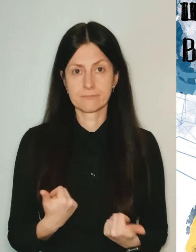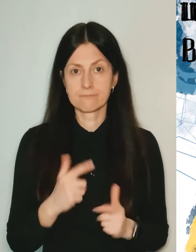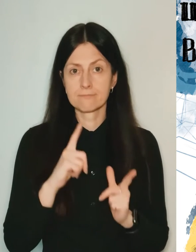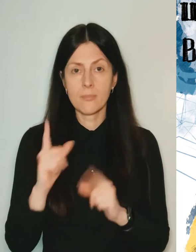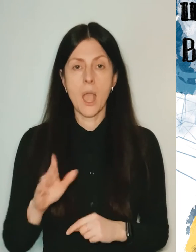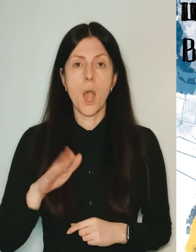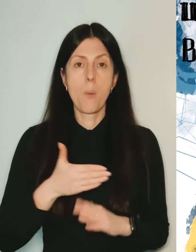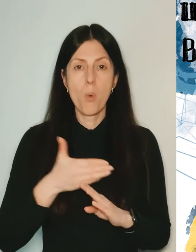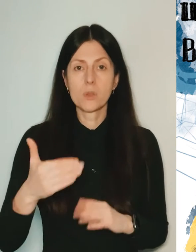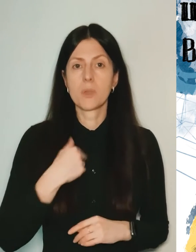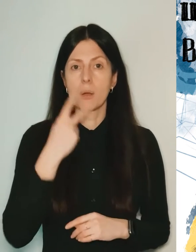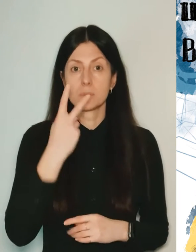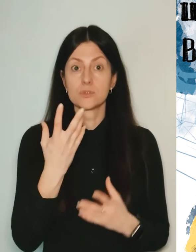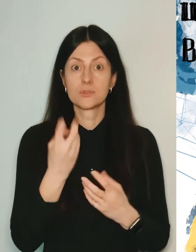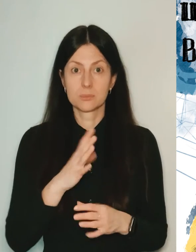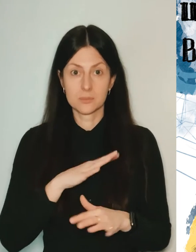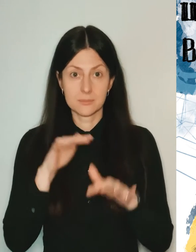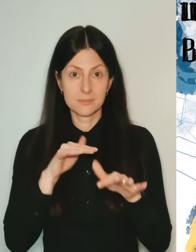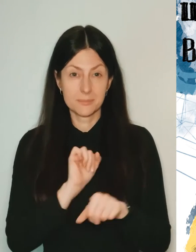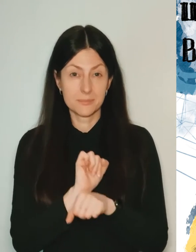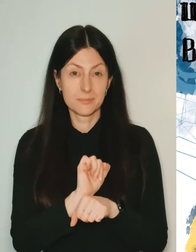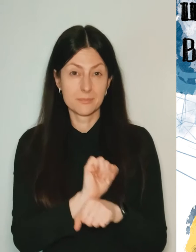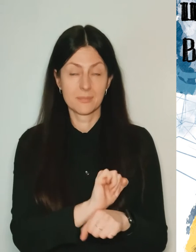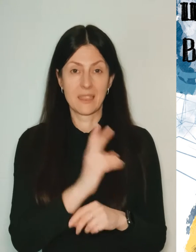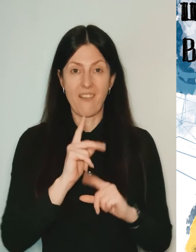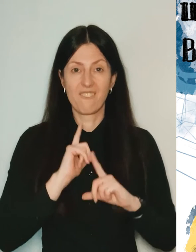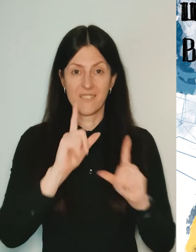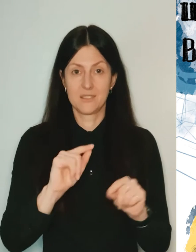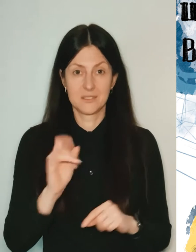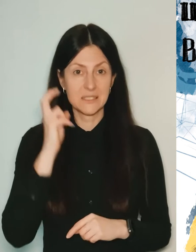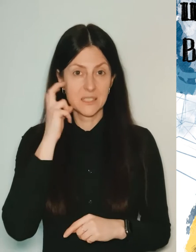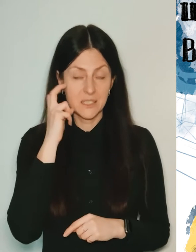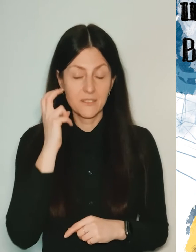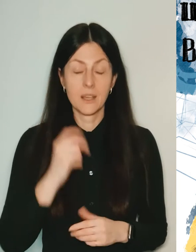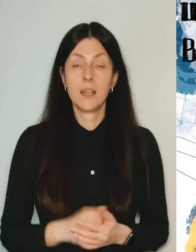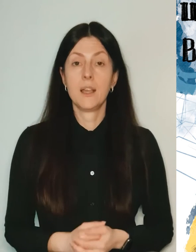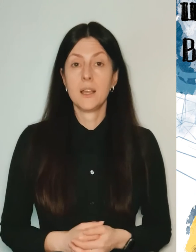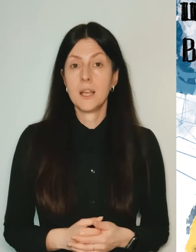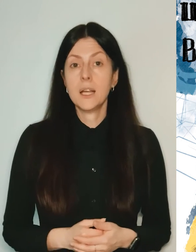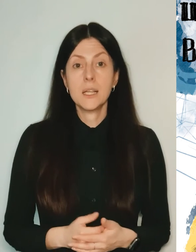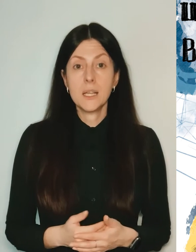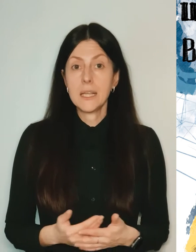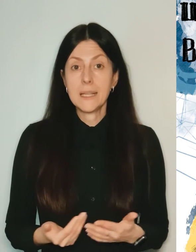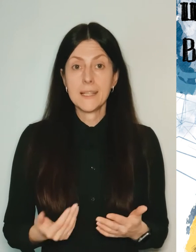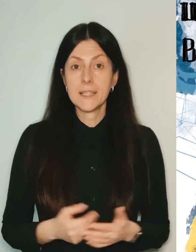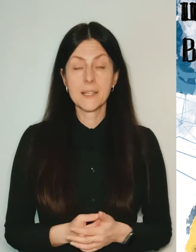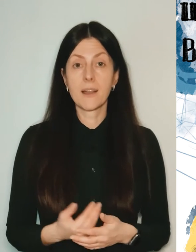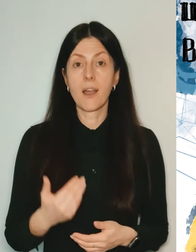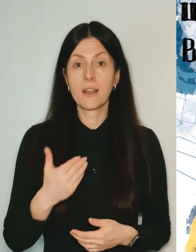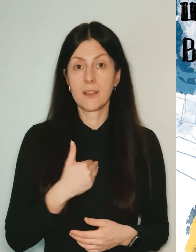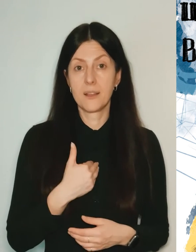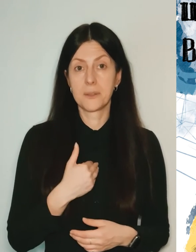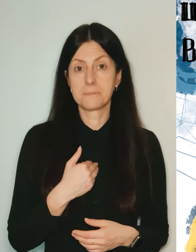Then I saw the traffic jams on the way out of Kyiv, and I froze.